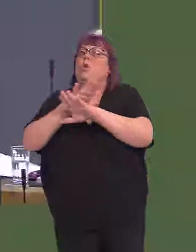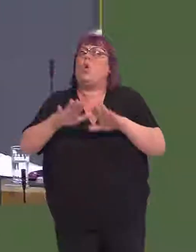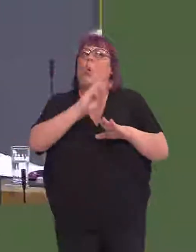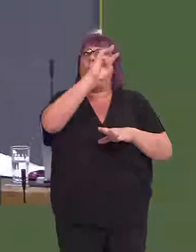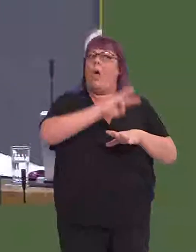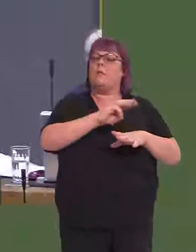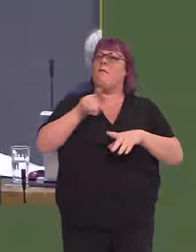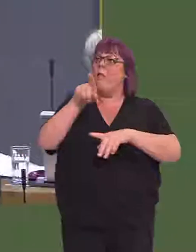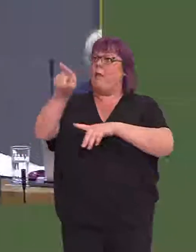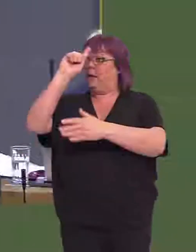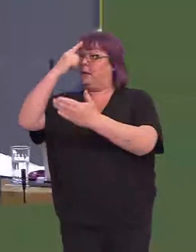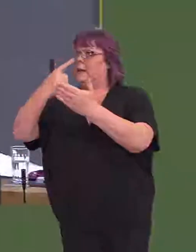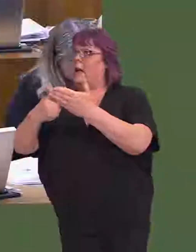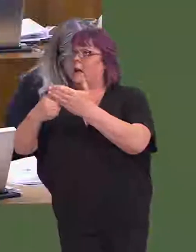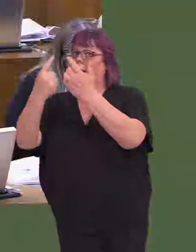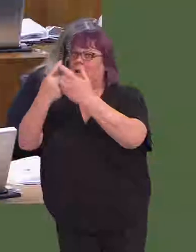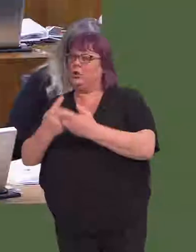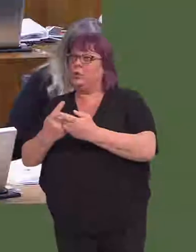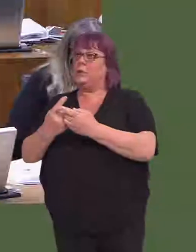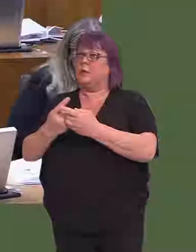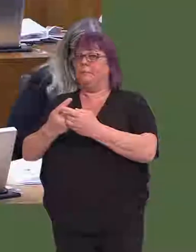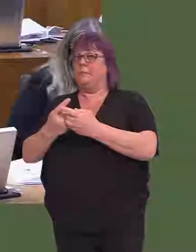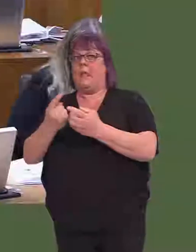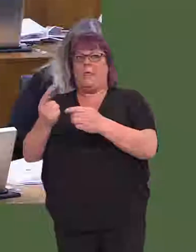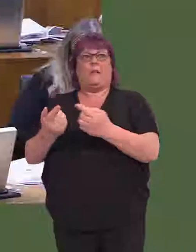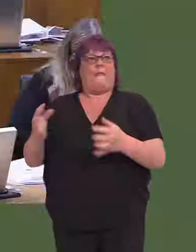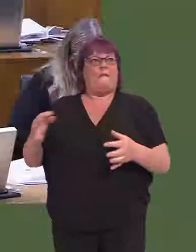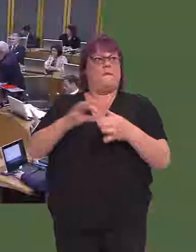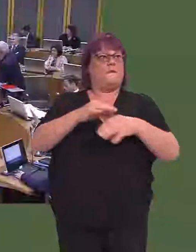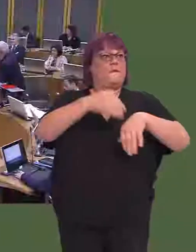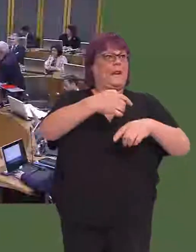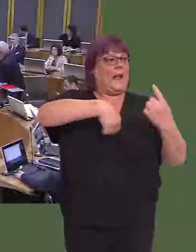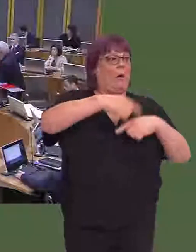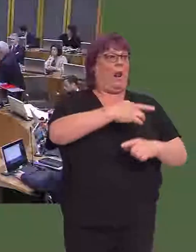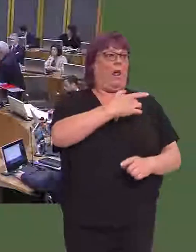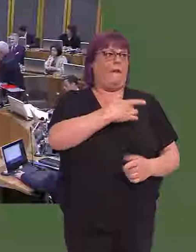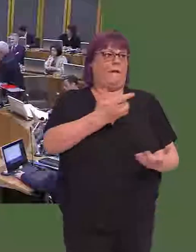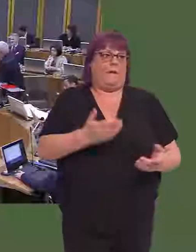Westminster, and not Wales, will decide on issues that matter to people's lives here in Wales.